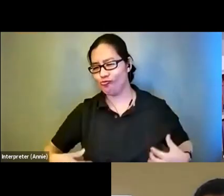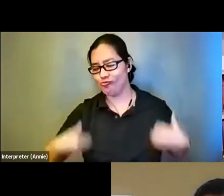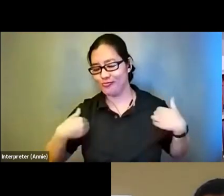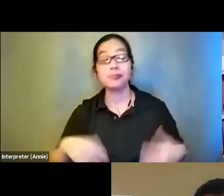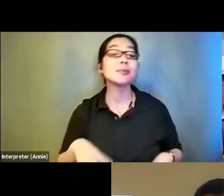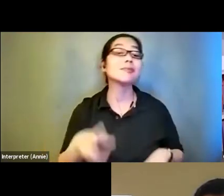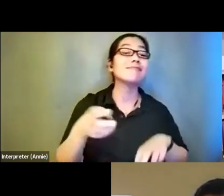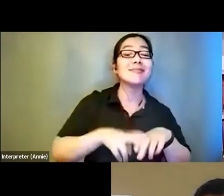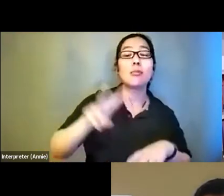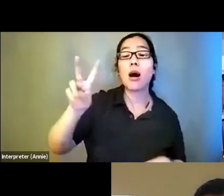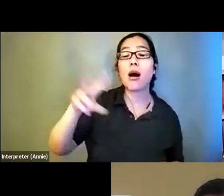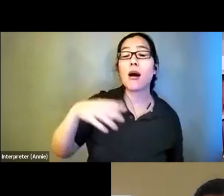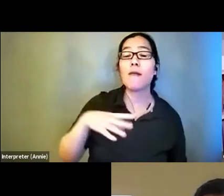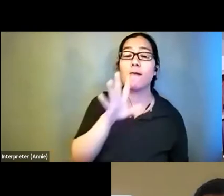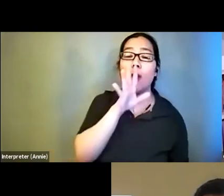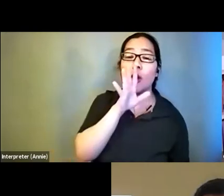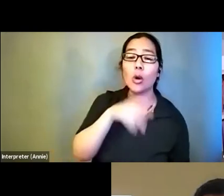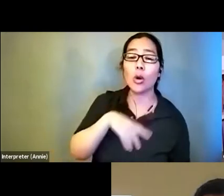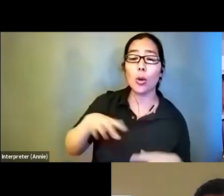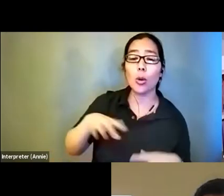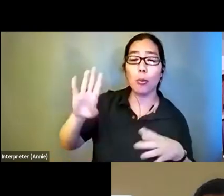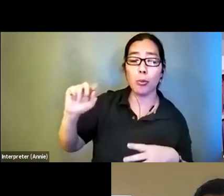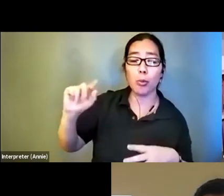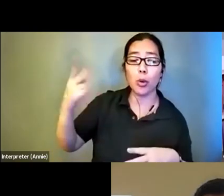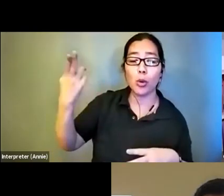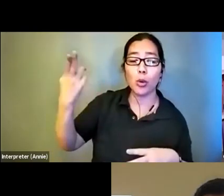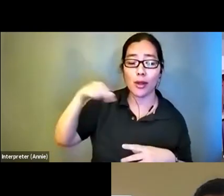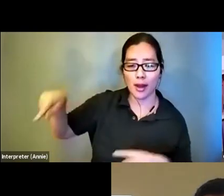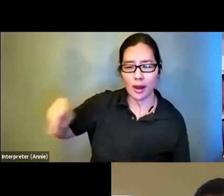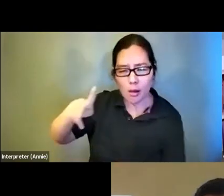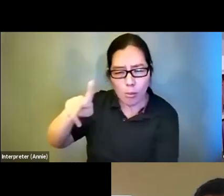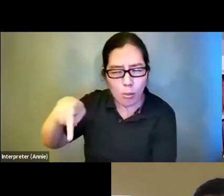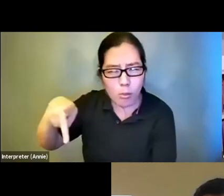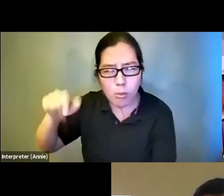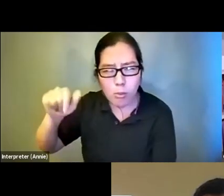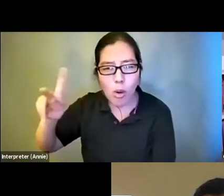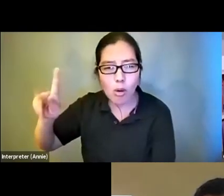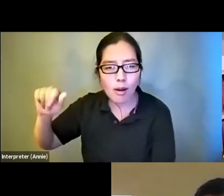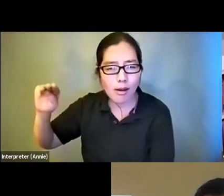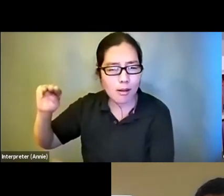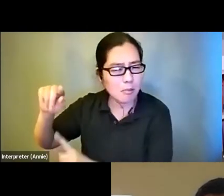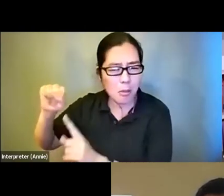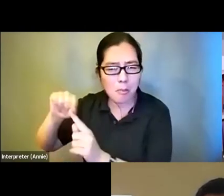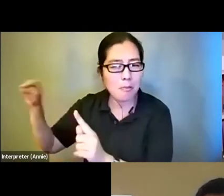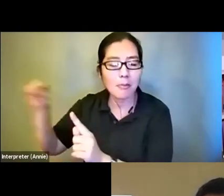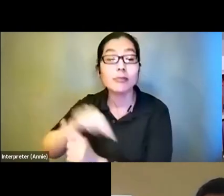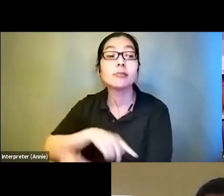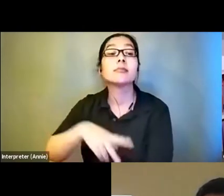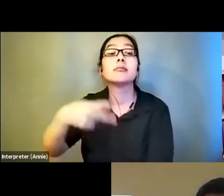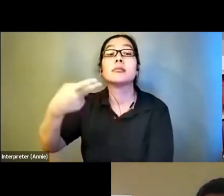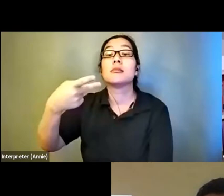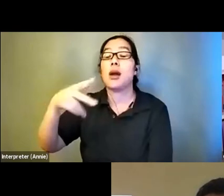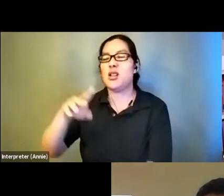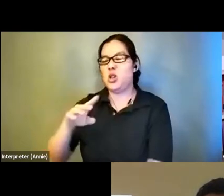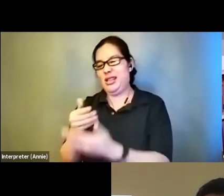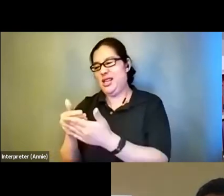the poke noso. My pronouns are he and him. So